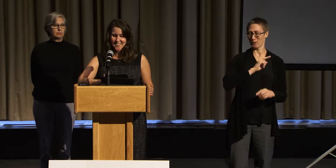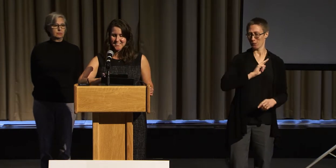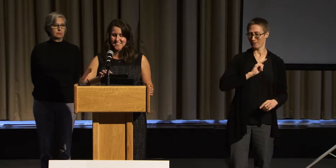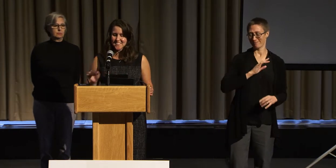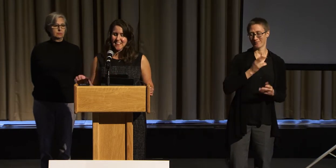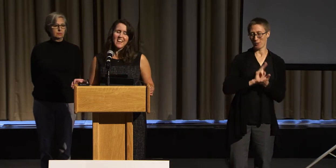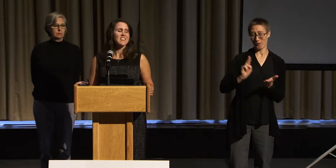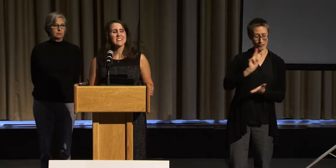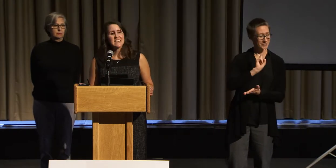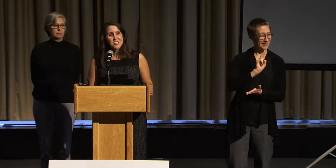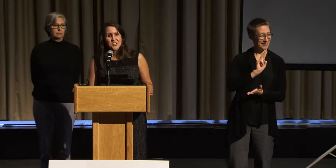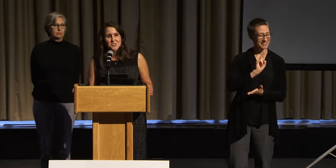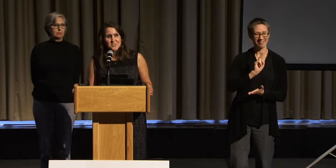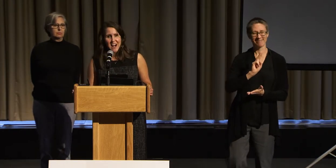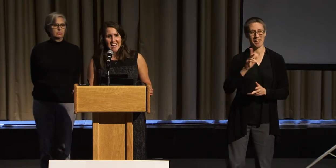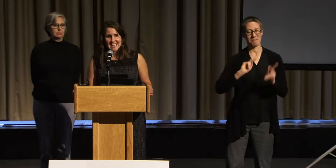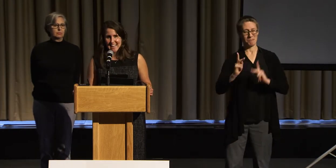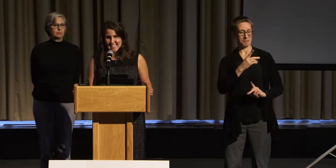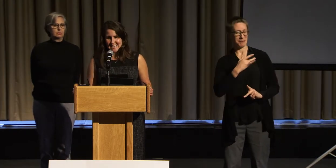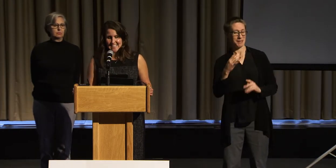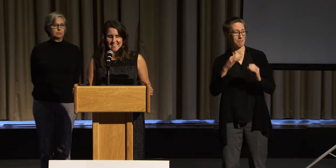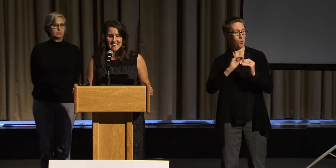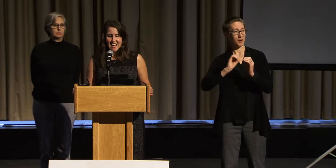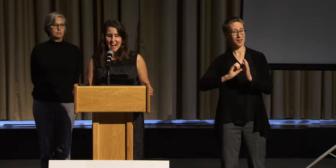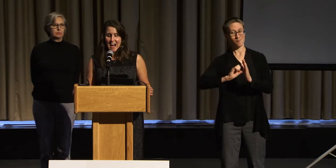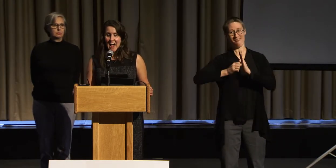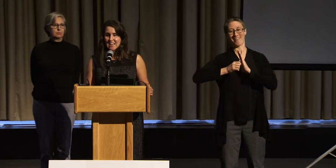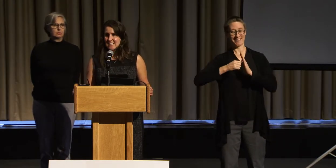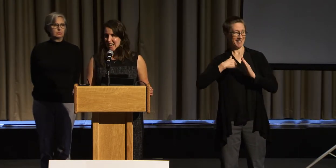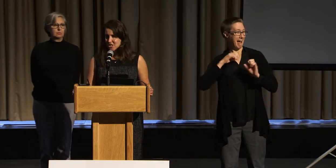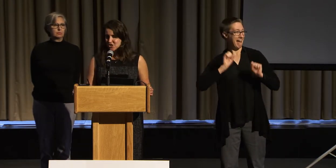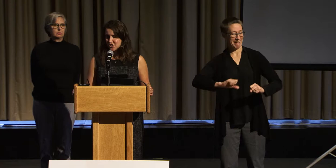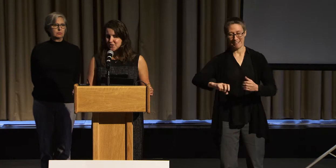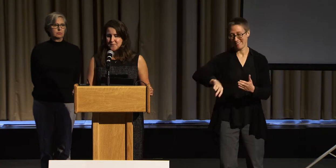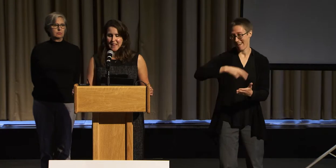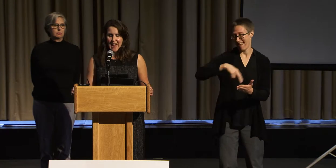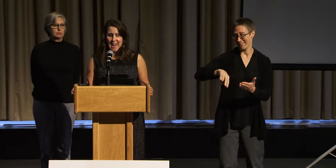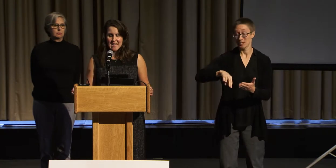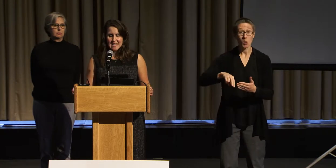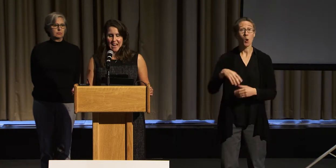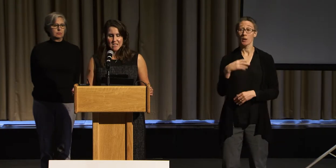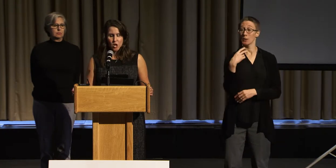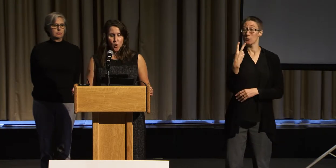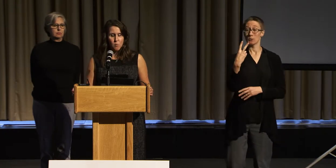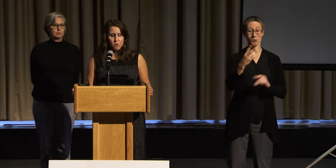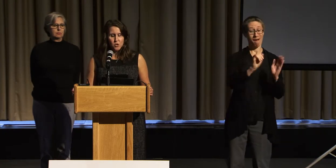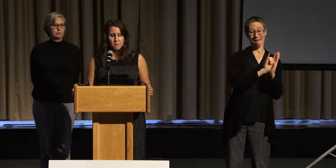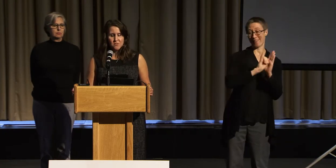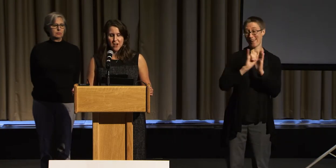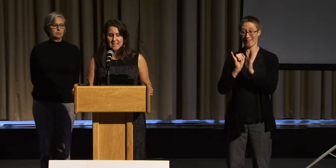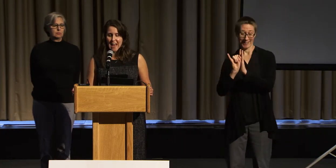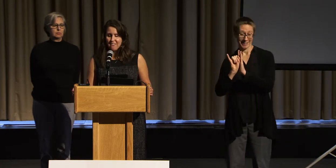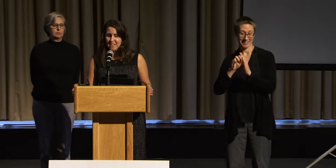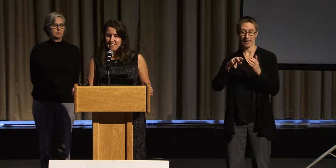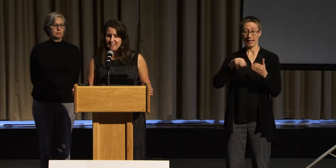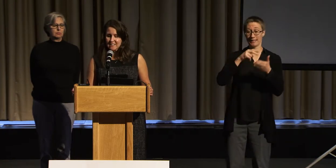So these two identities-- as a dancer and as a global human rights advocate--